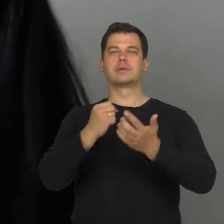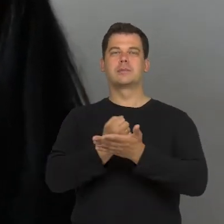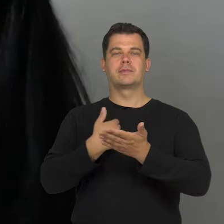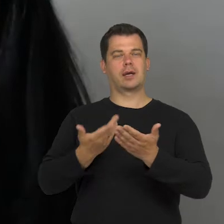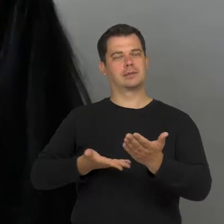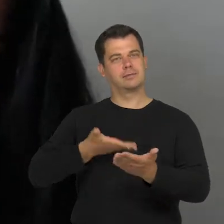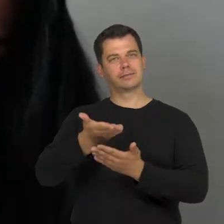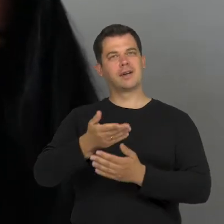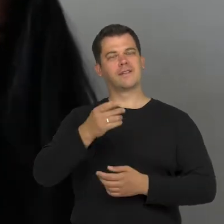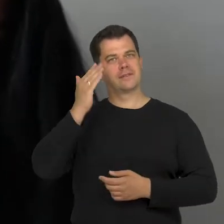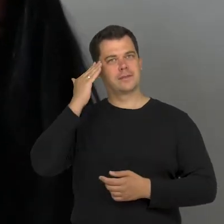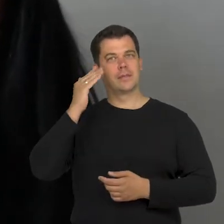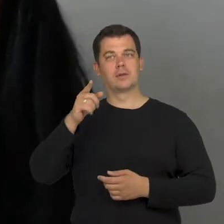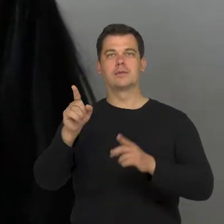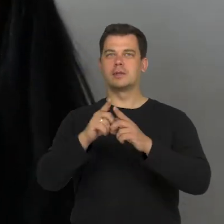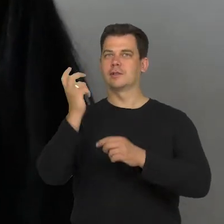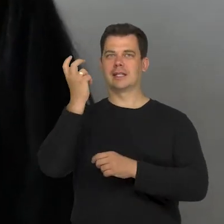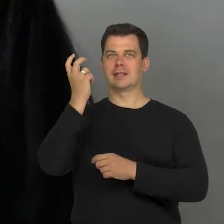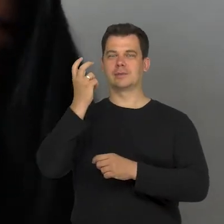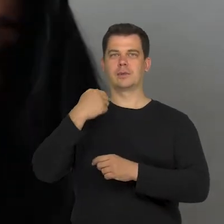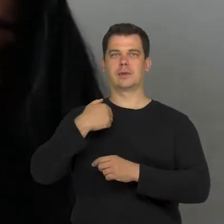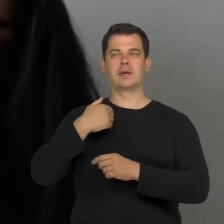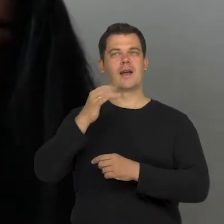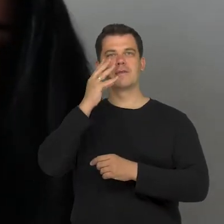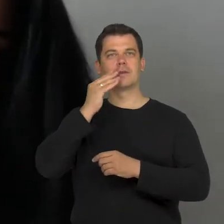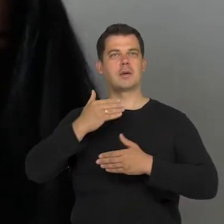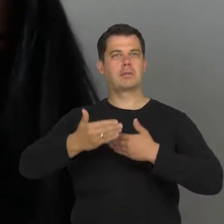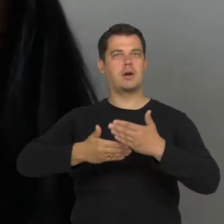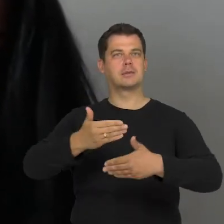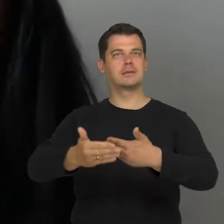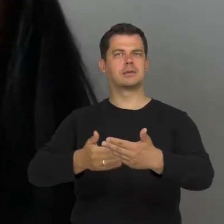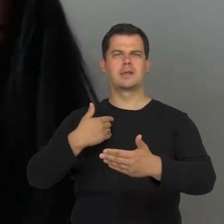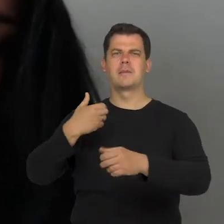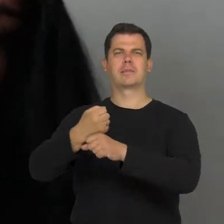is that I am interested in that process, thanks to which I have been working with Teatr 21 for a long time,